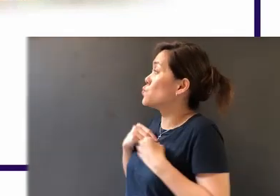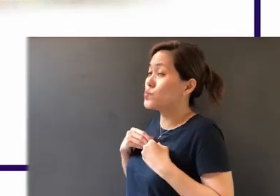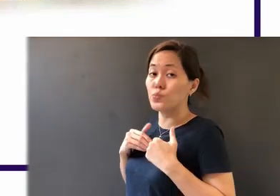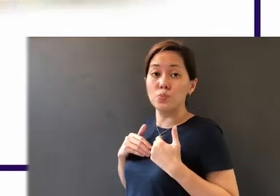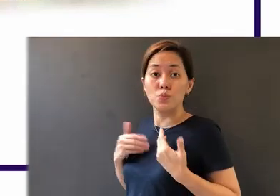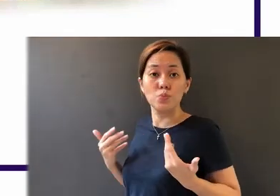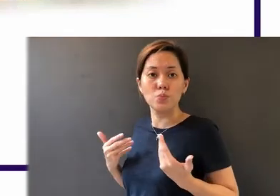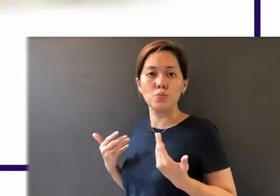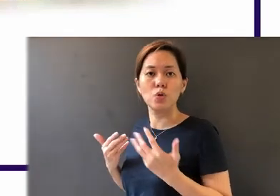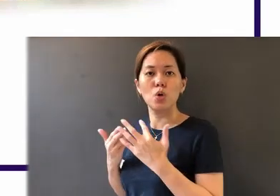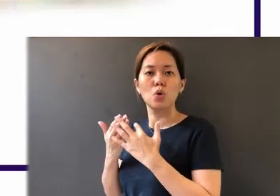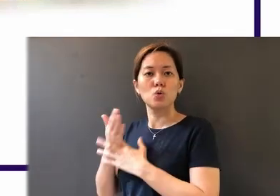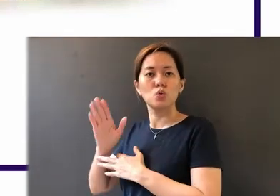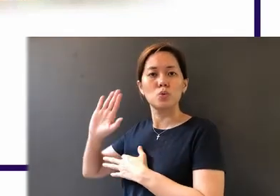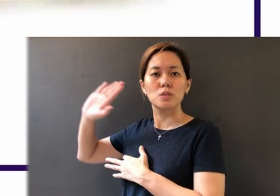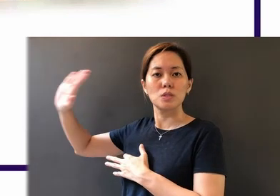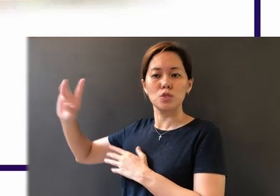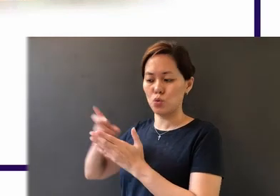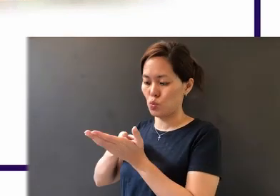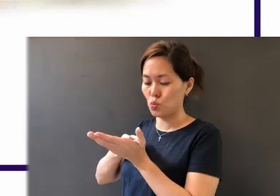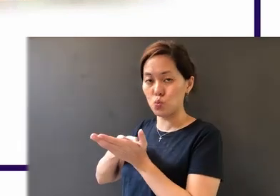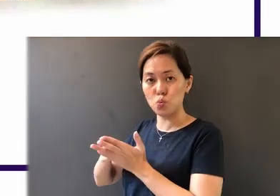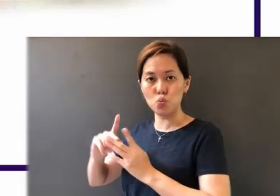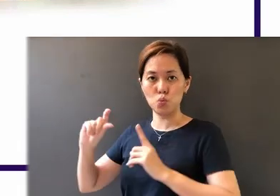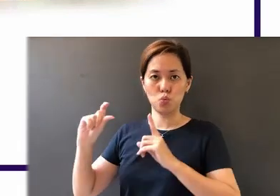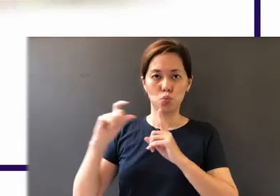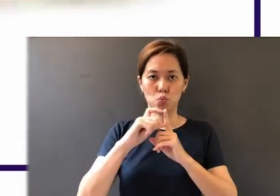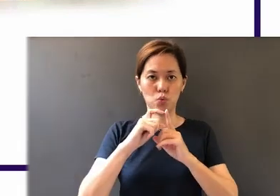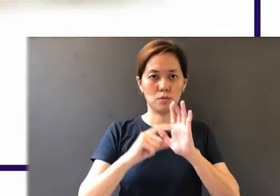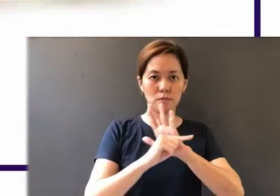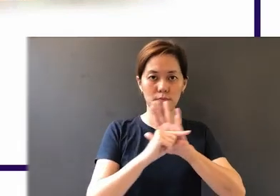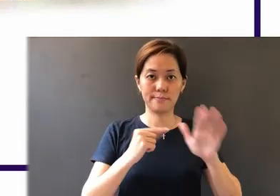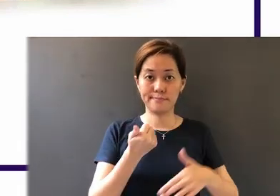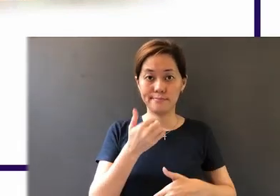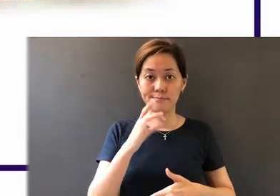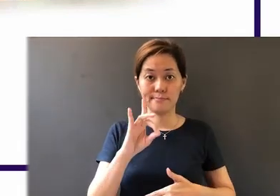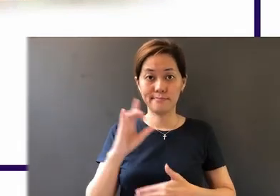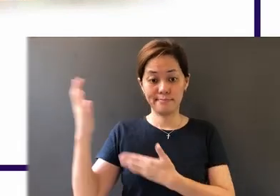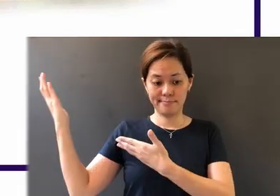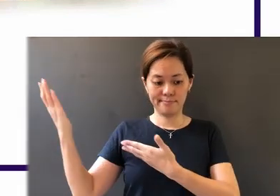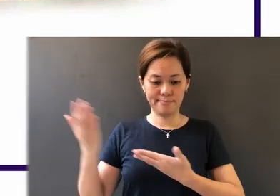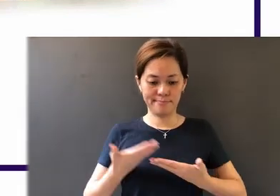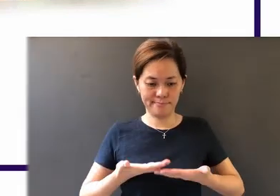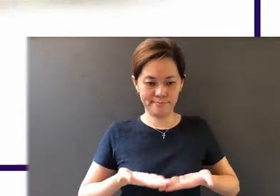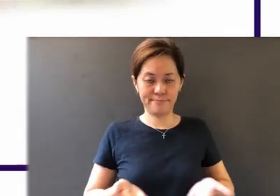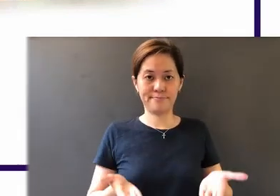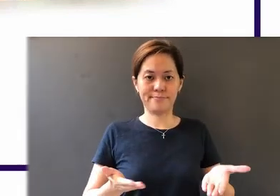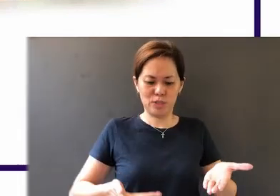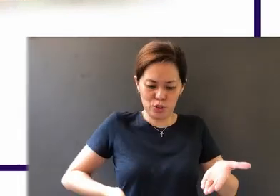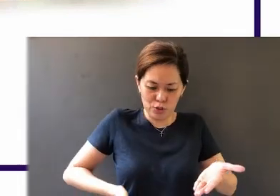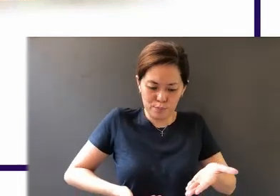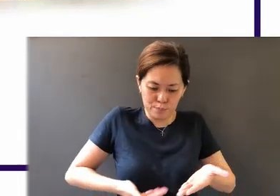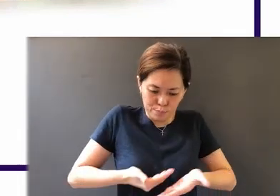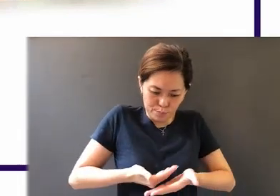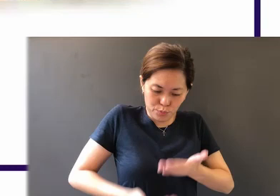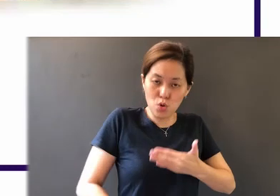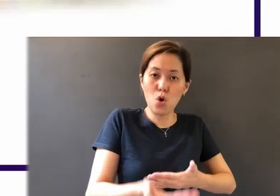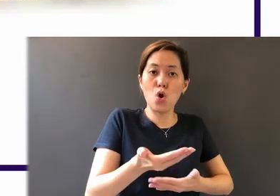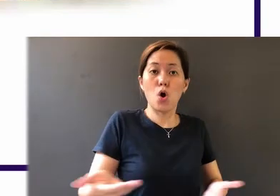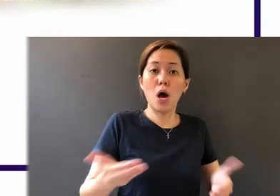through His Word of Truth. In verse 18: "He brought us forth" - He gave birth to us - "by the word of truth, that we